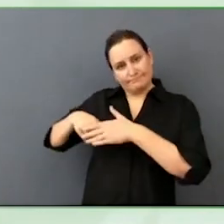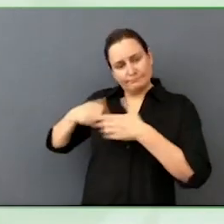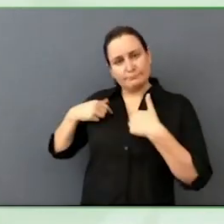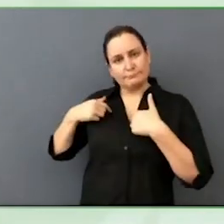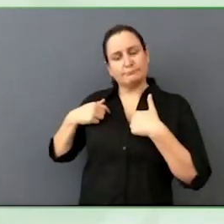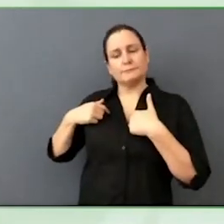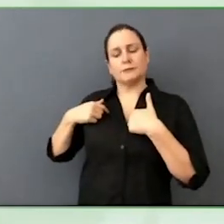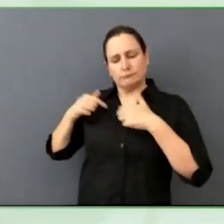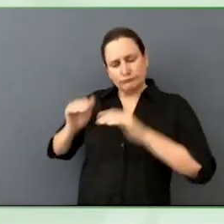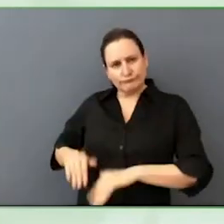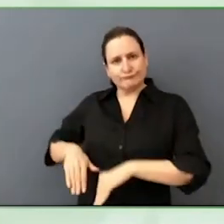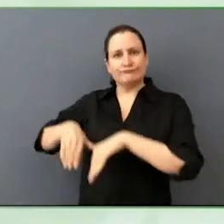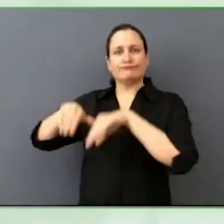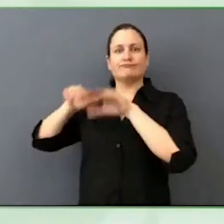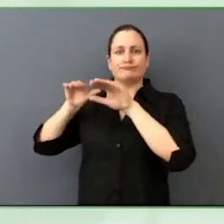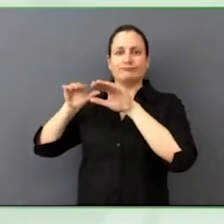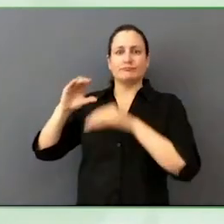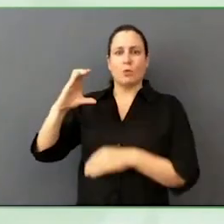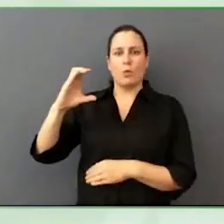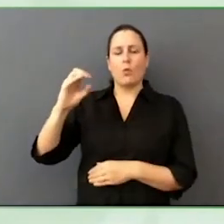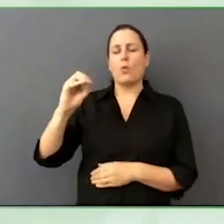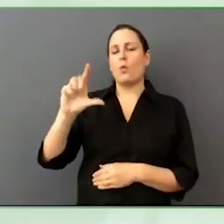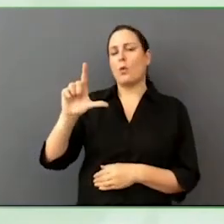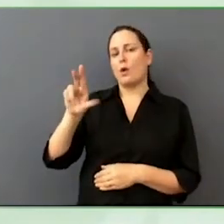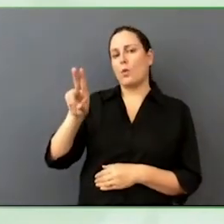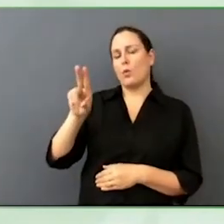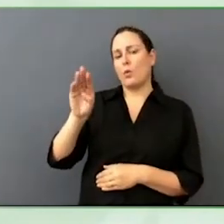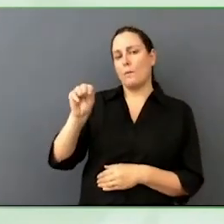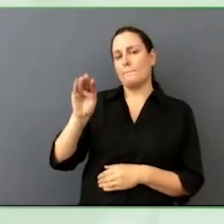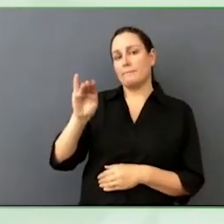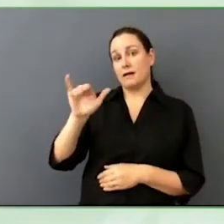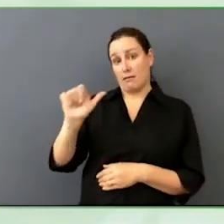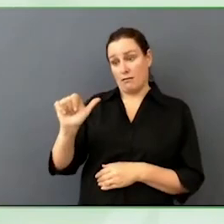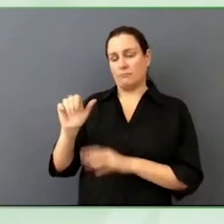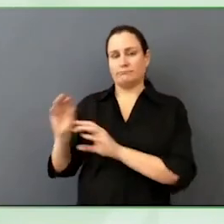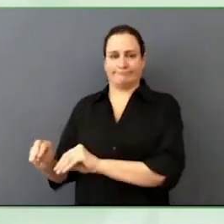emigrate to the US as many immigrants do because there would be greater opportunity.